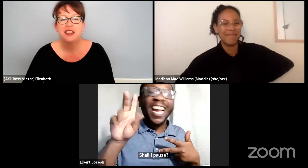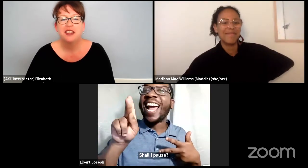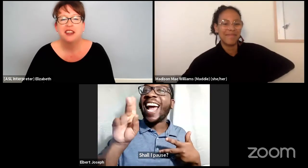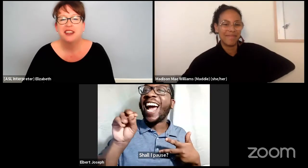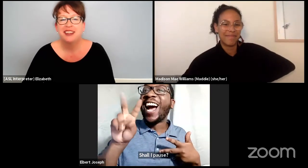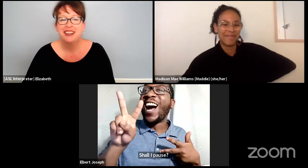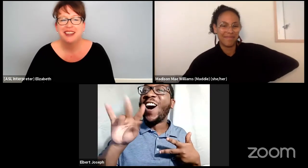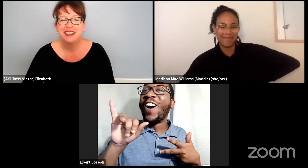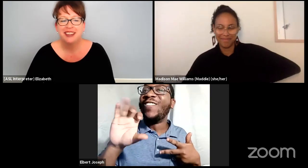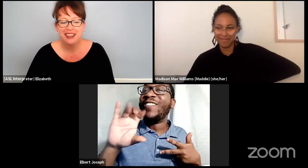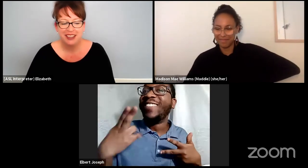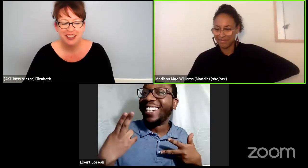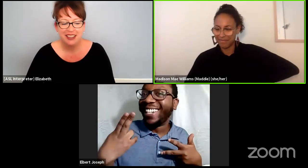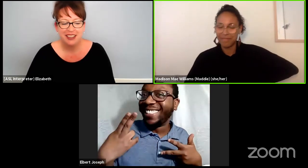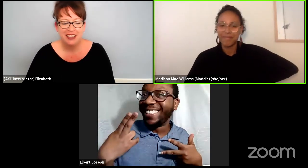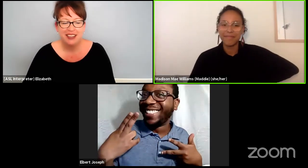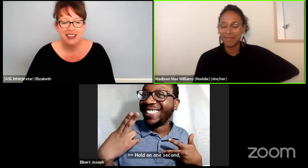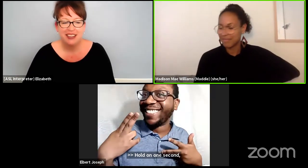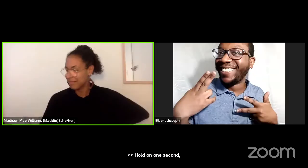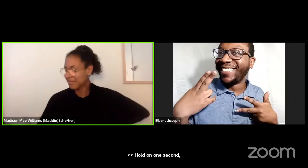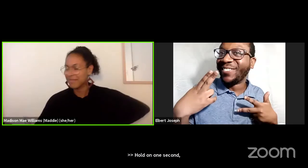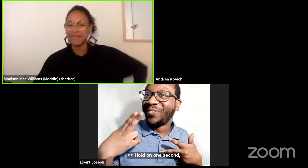The next individual is Andrea Kovich.